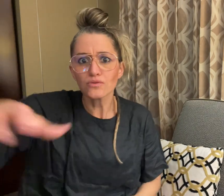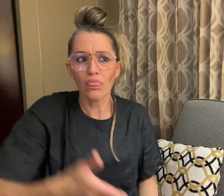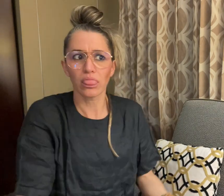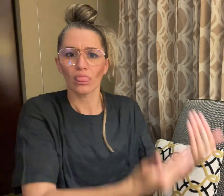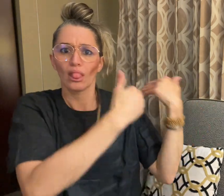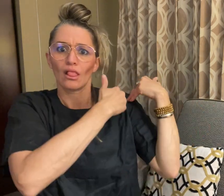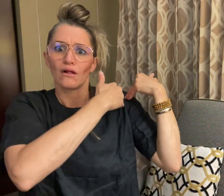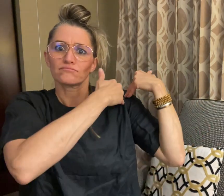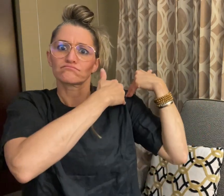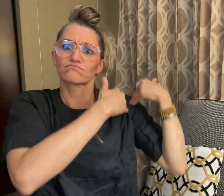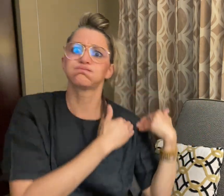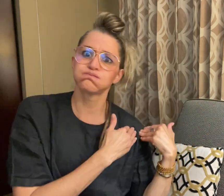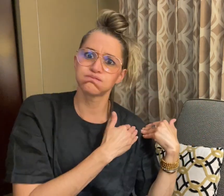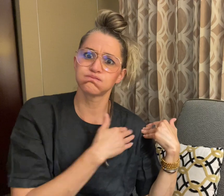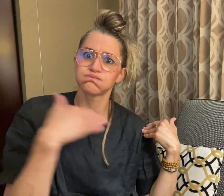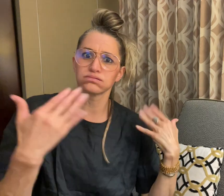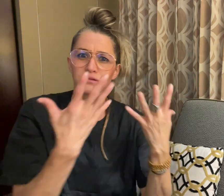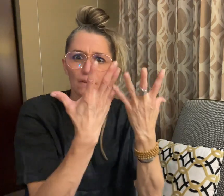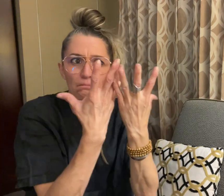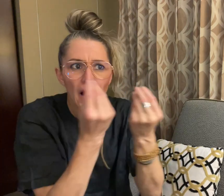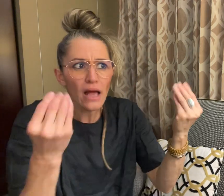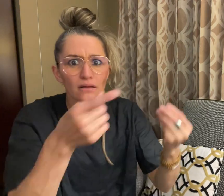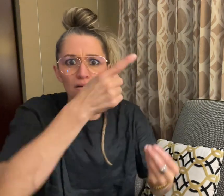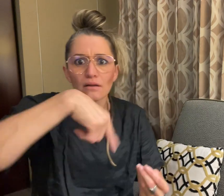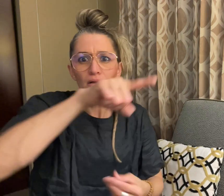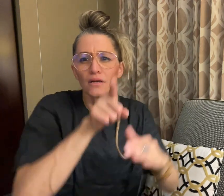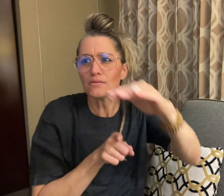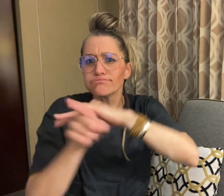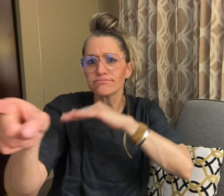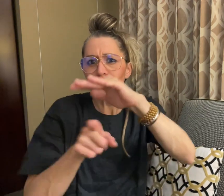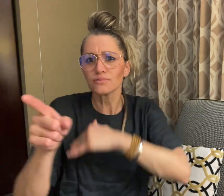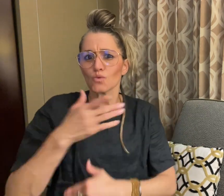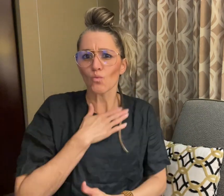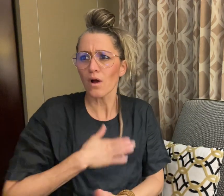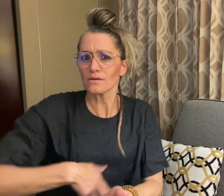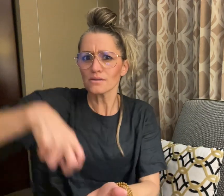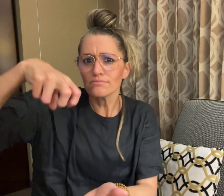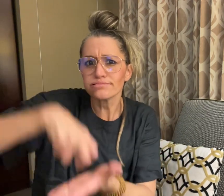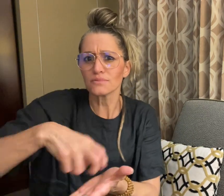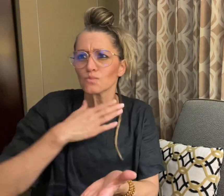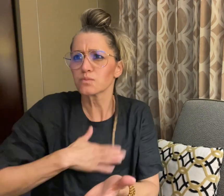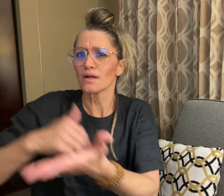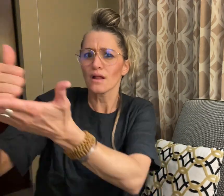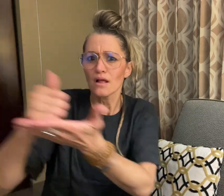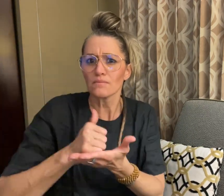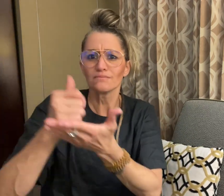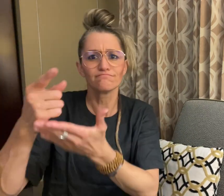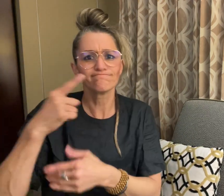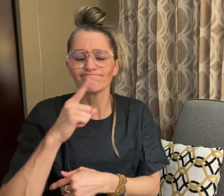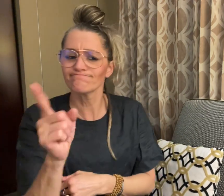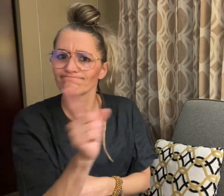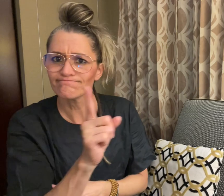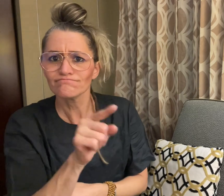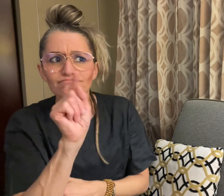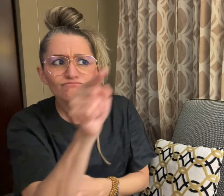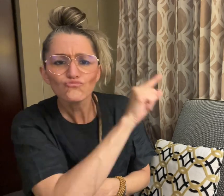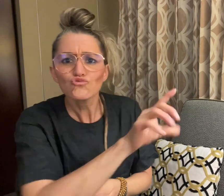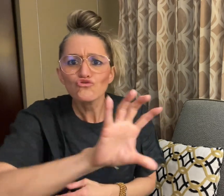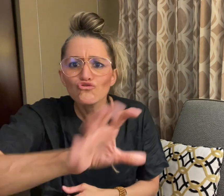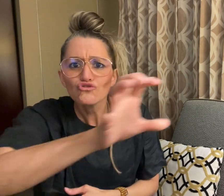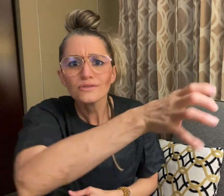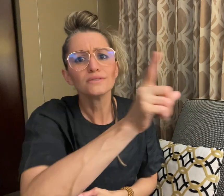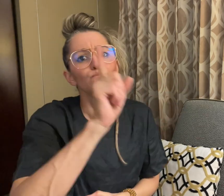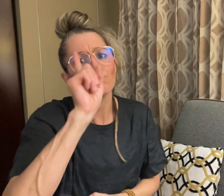of asylum claims that should rightly be considered by other countries.